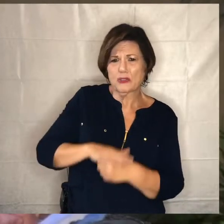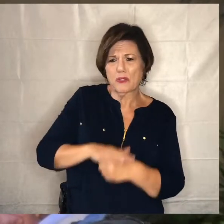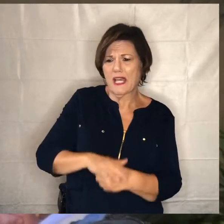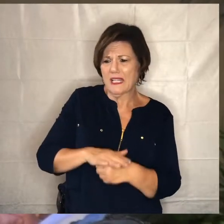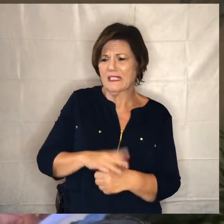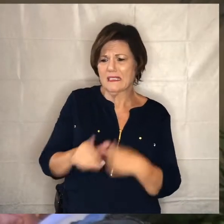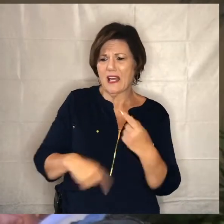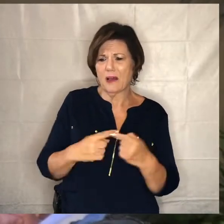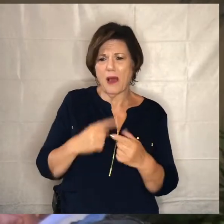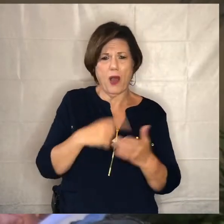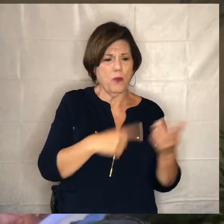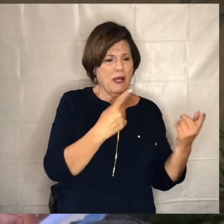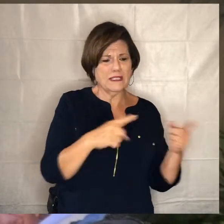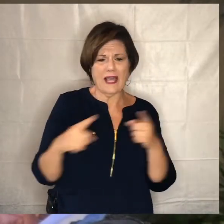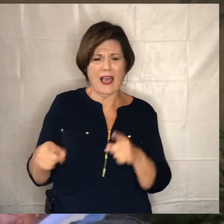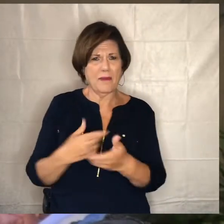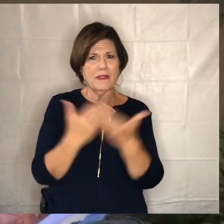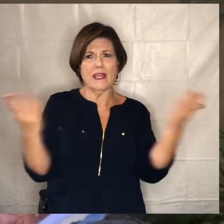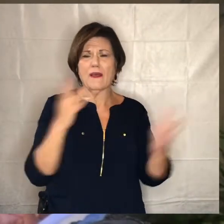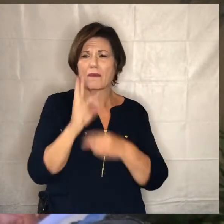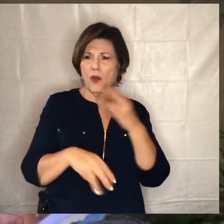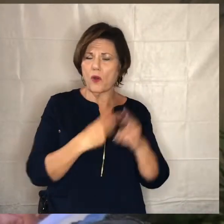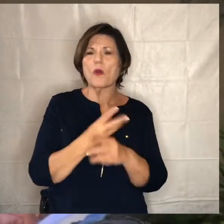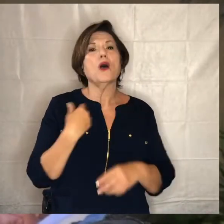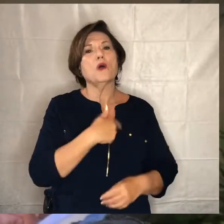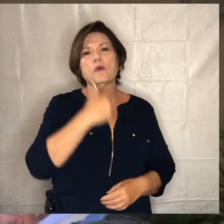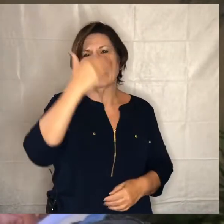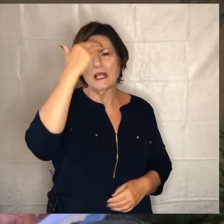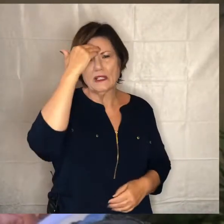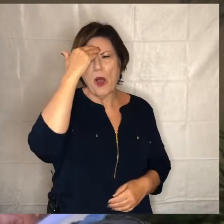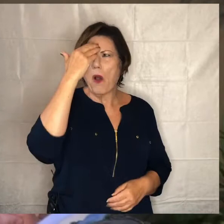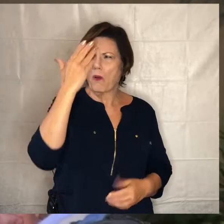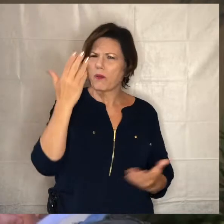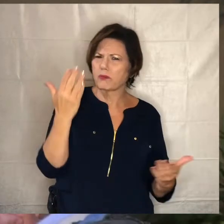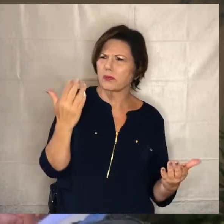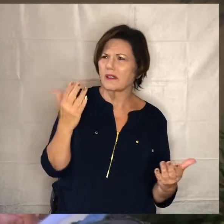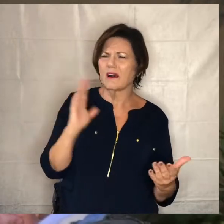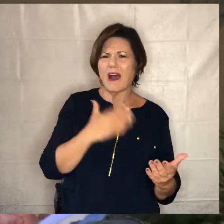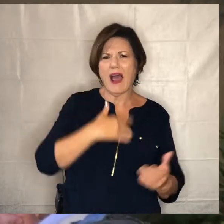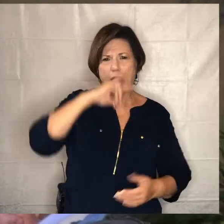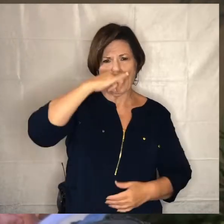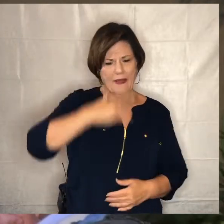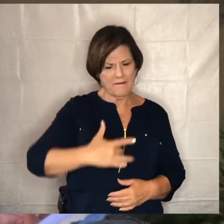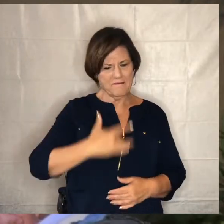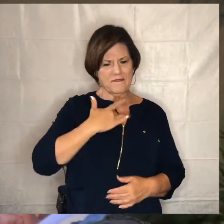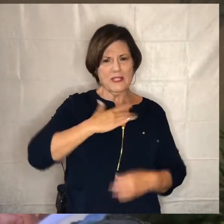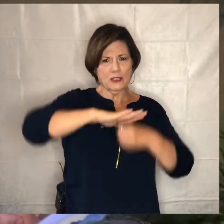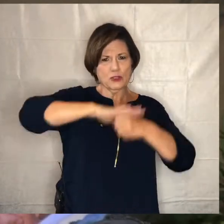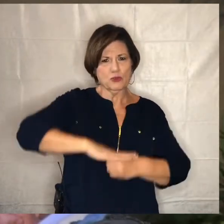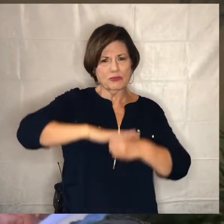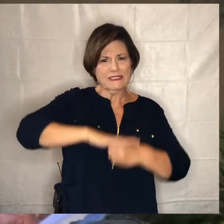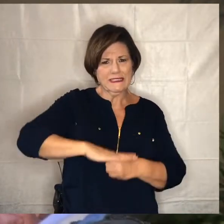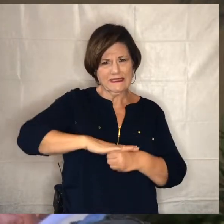about what's happening in the world and lord we know that's not unique we know our our kids feel this stress and they feel